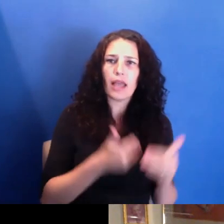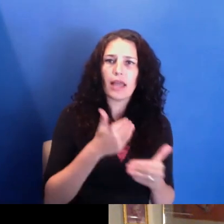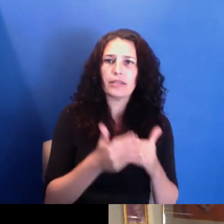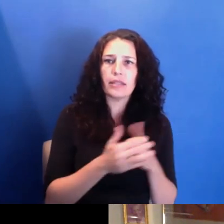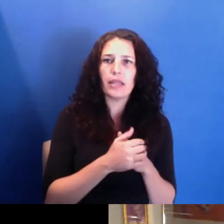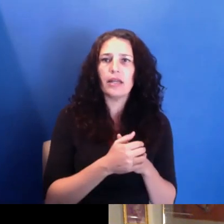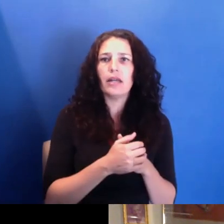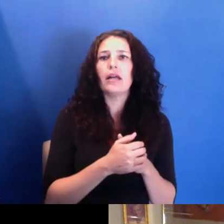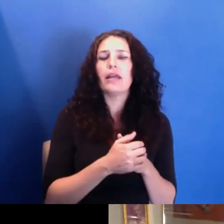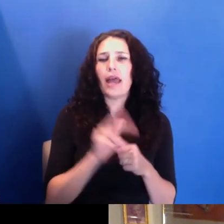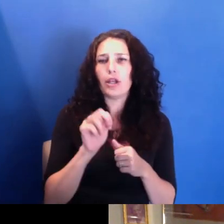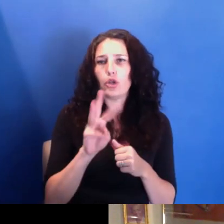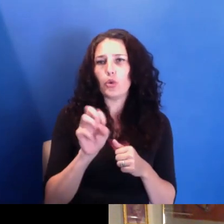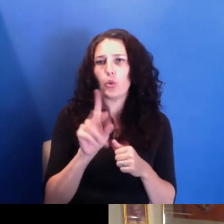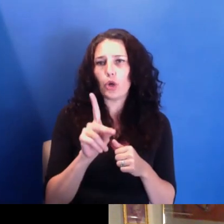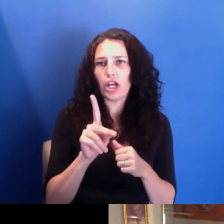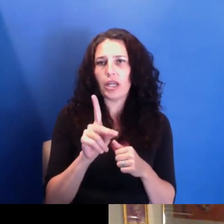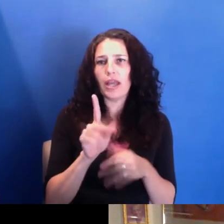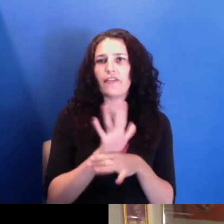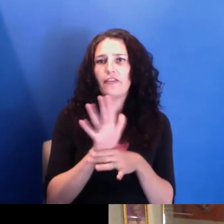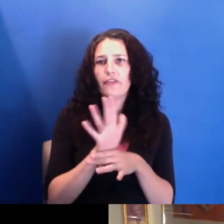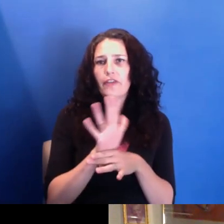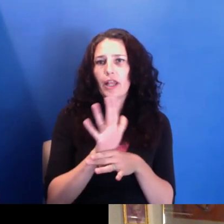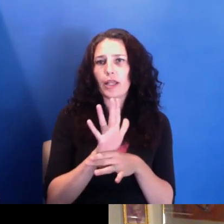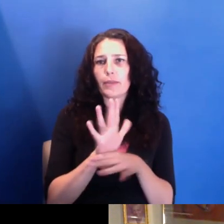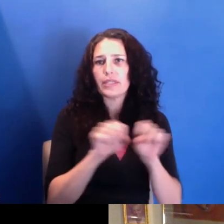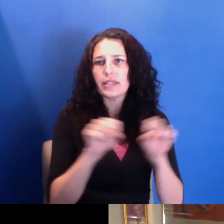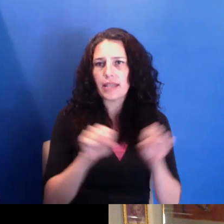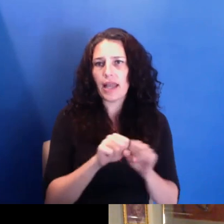Film Society and just have the room that they've allowed me to have.